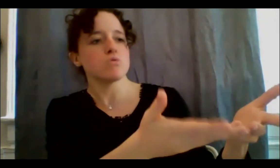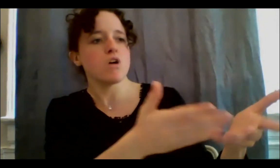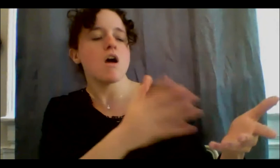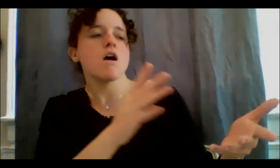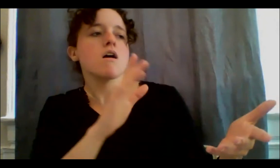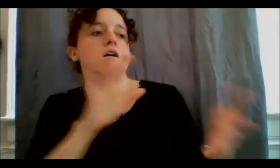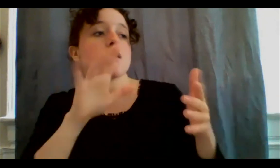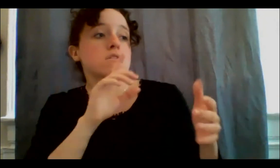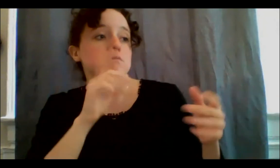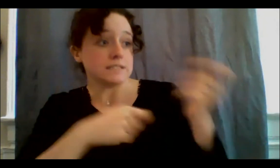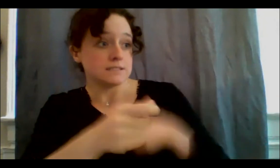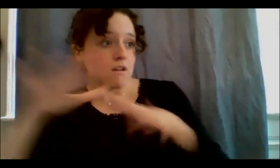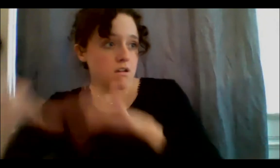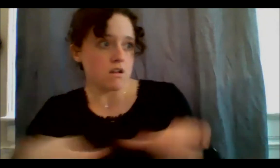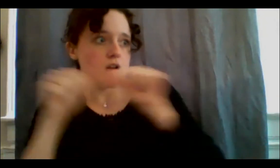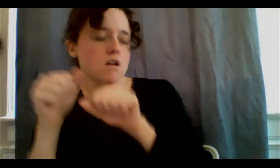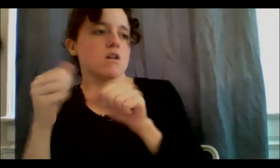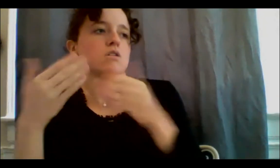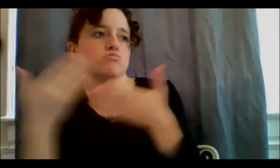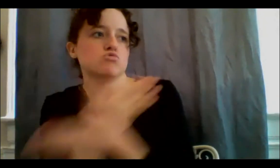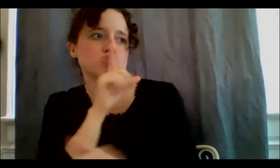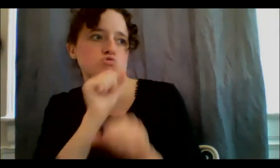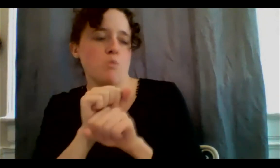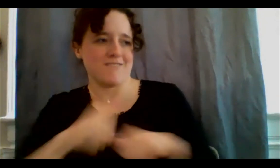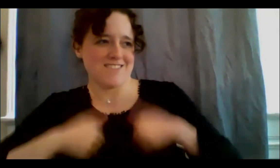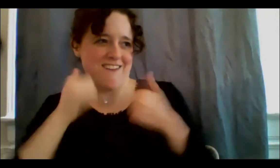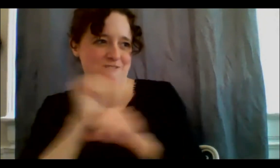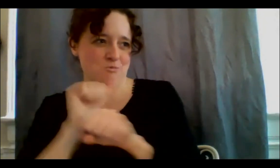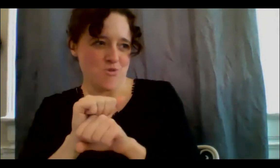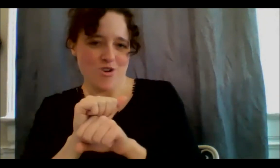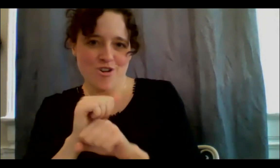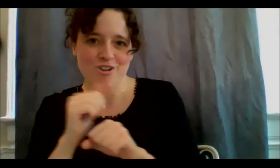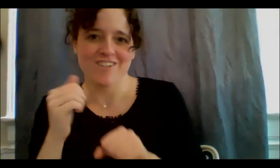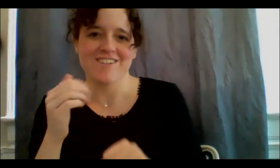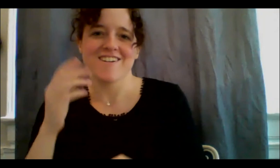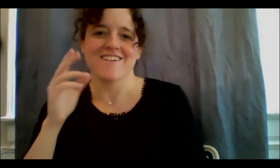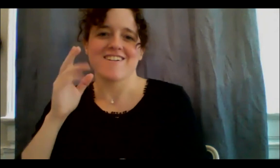Anishinaabe diet to the people. And that was a really exciting and surprising thing